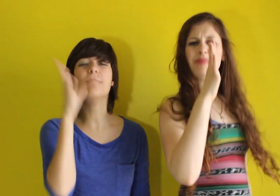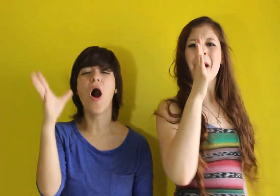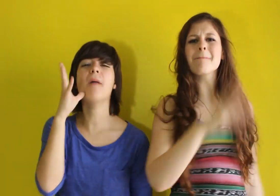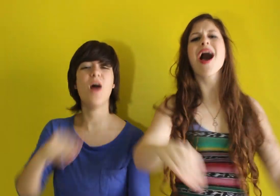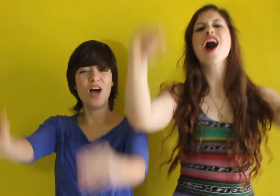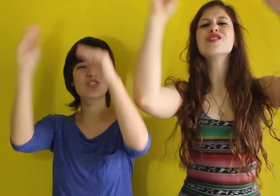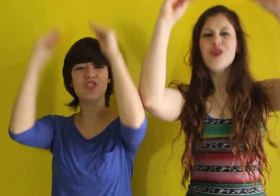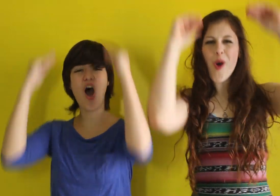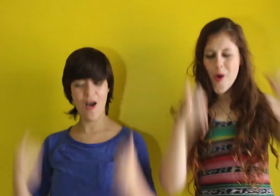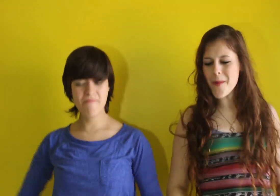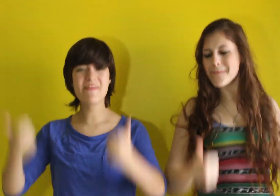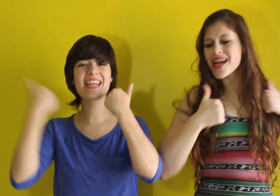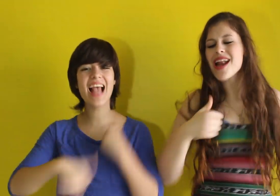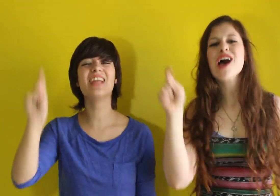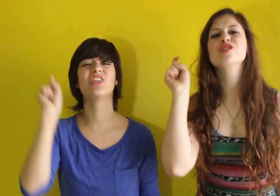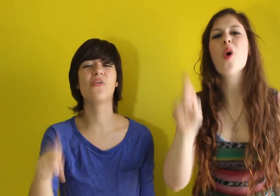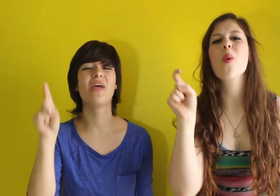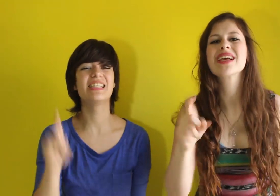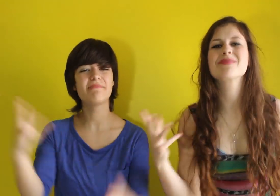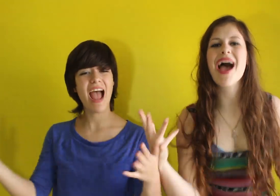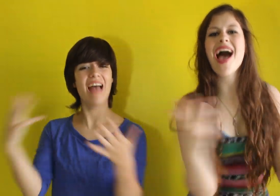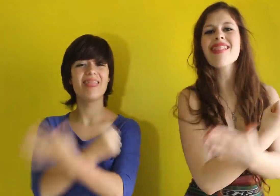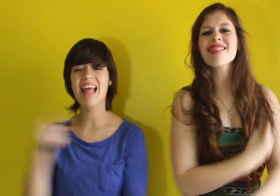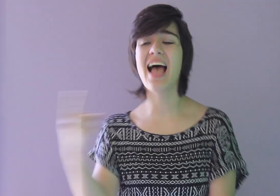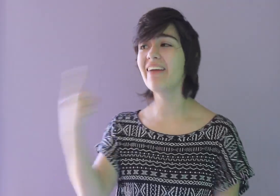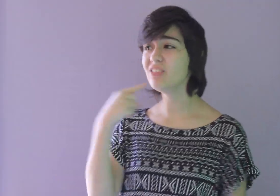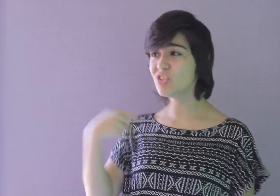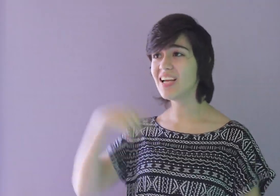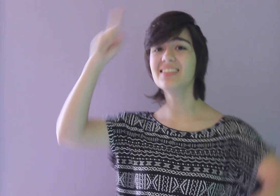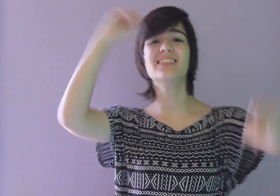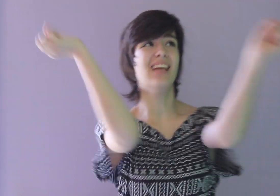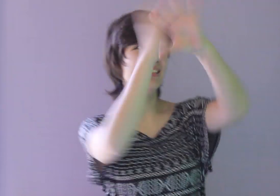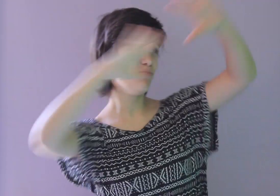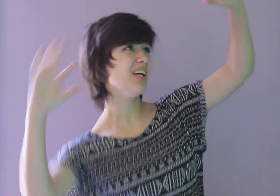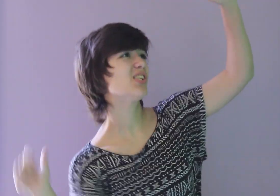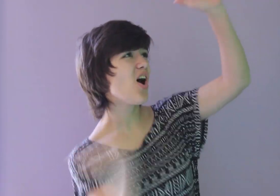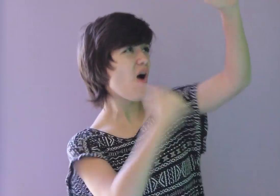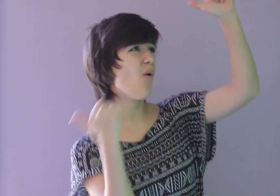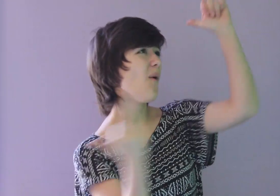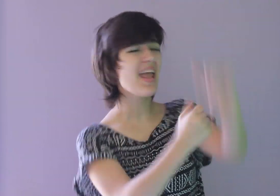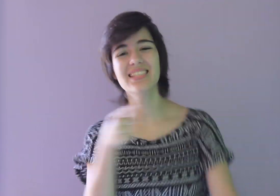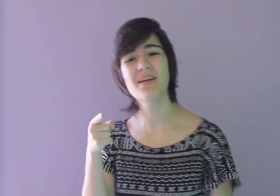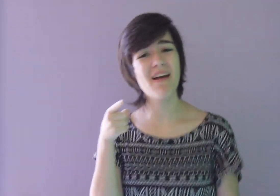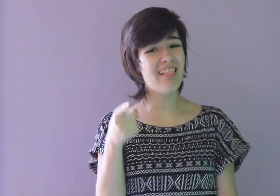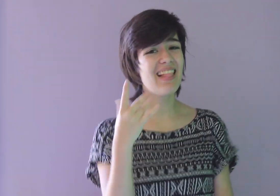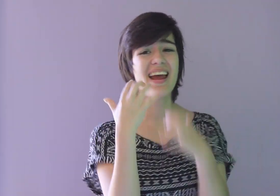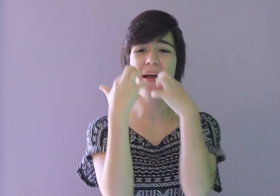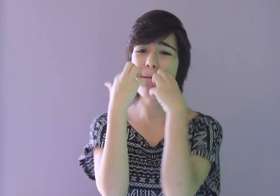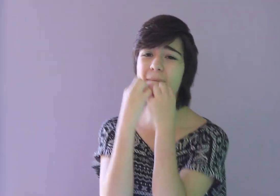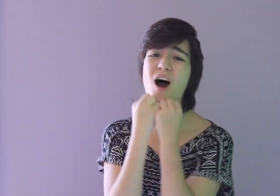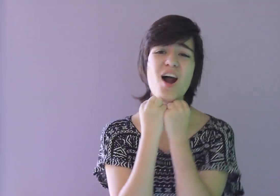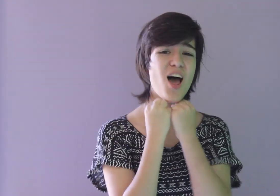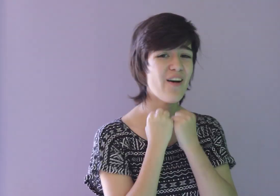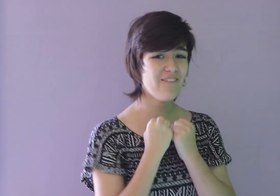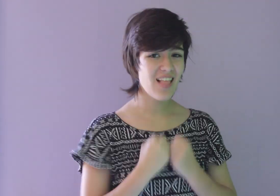Mama told me not to waste my life She said, "Spread your wings, my little butterfly,